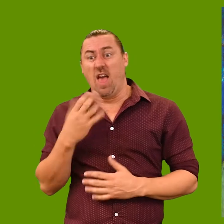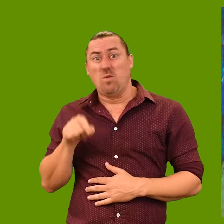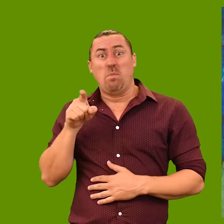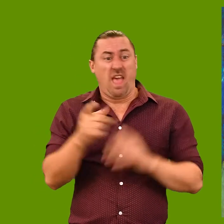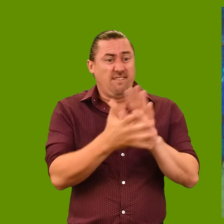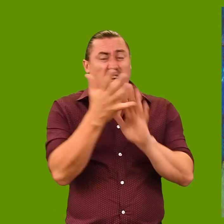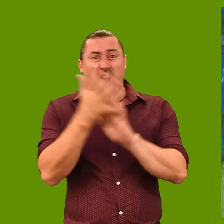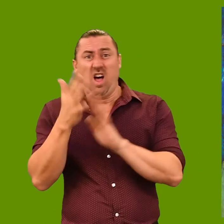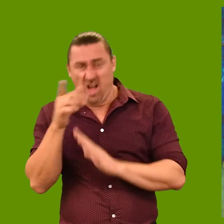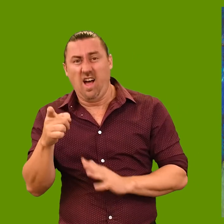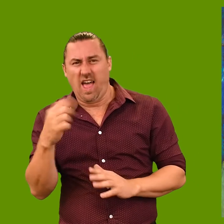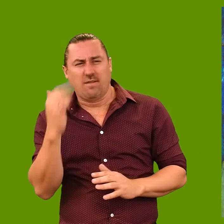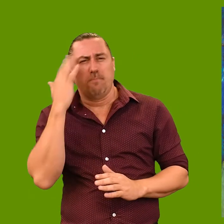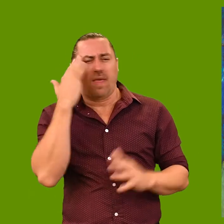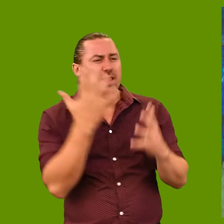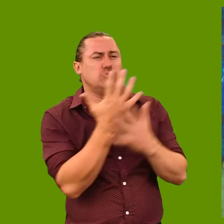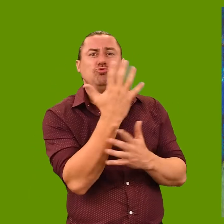The destruction also instigated the unwarranted removal of sacred mother trees